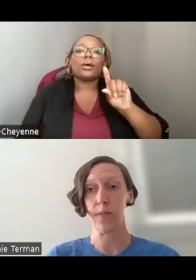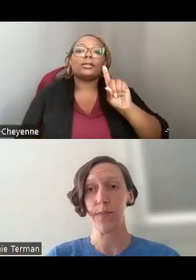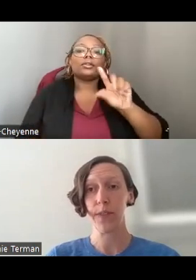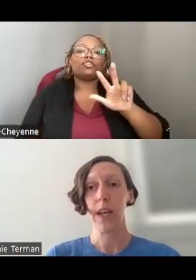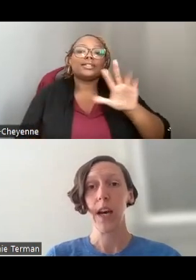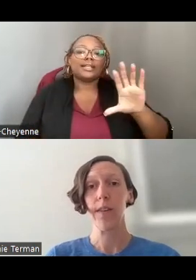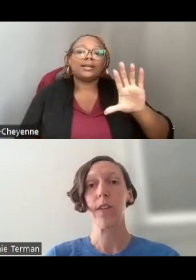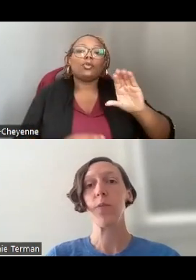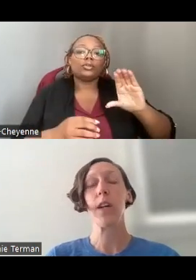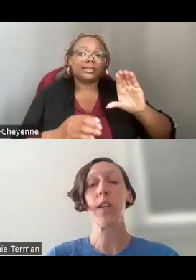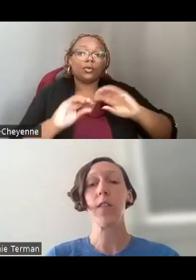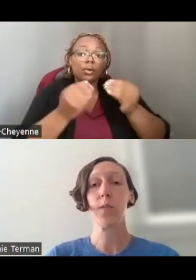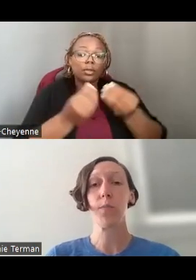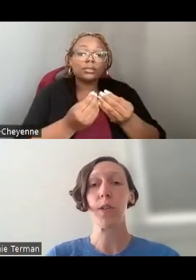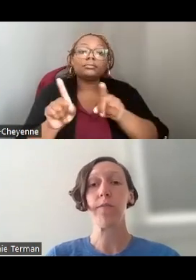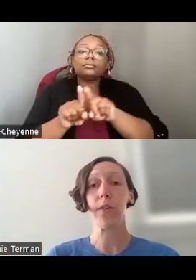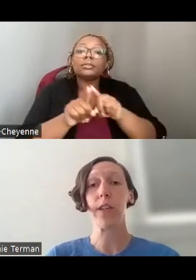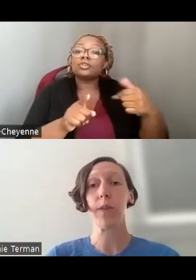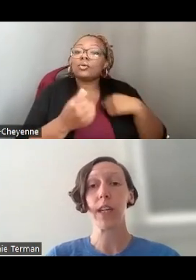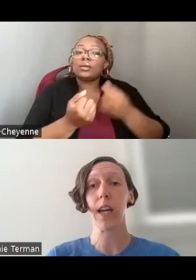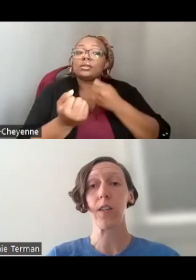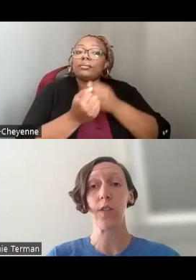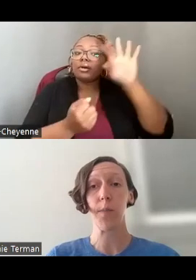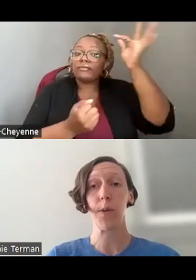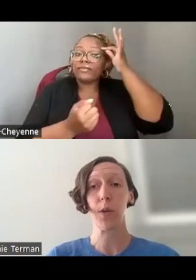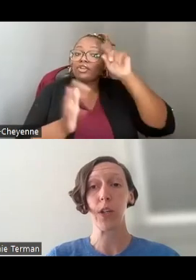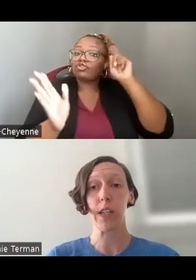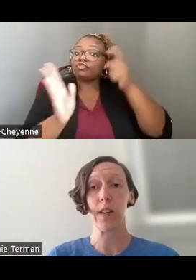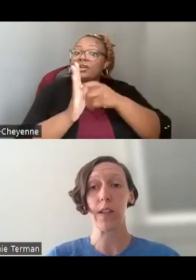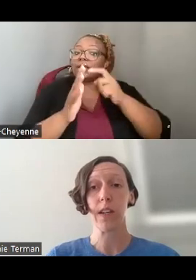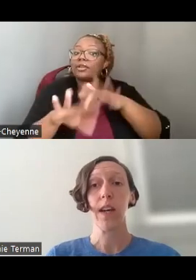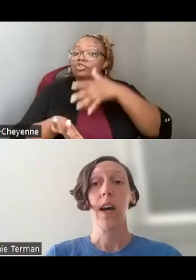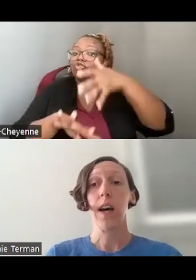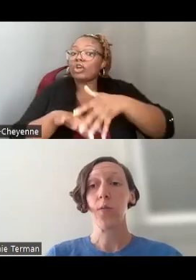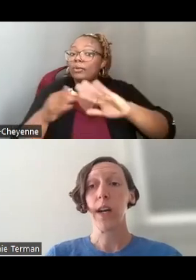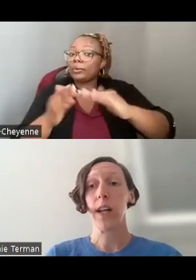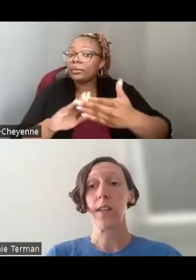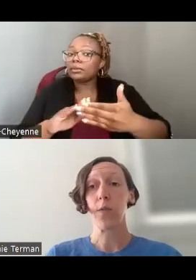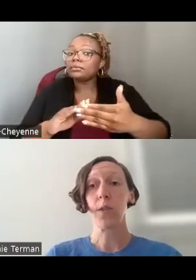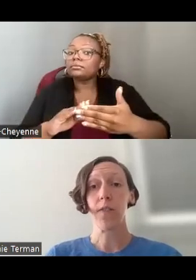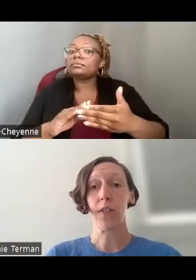HOWEVER, WE ALSO SUPPORT FEDERALLY RECOGNIZED TRIBAL COMMUNITIES AS WELL AS LOCAL GOVERNMENT